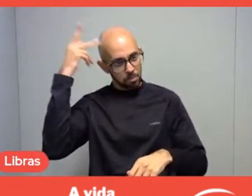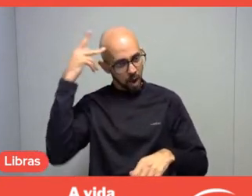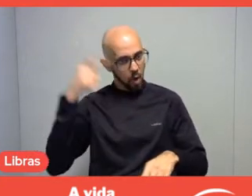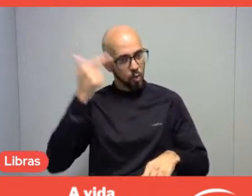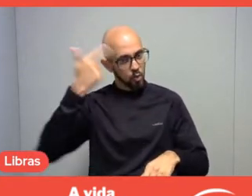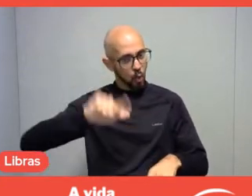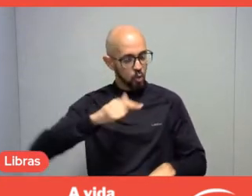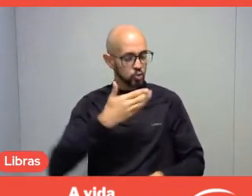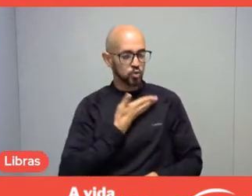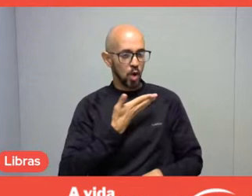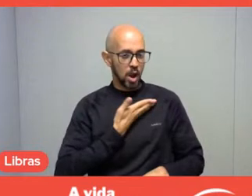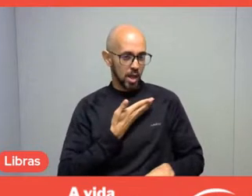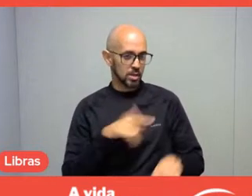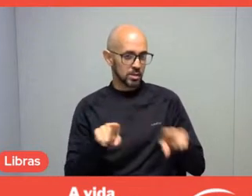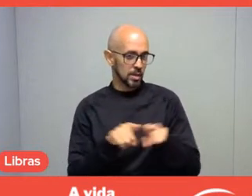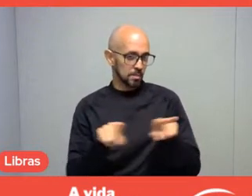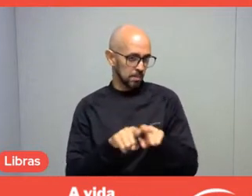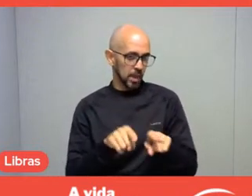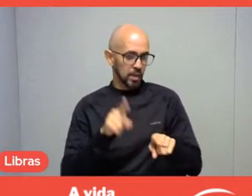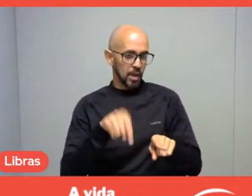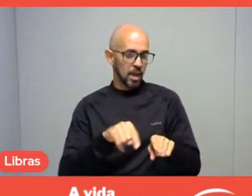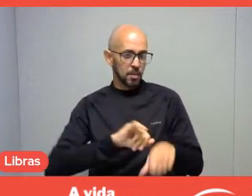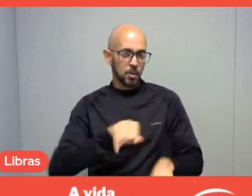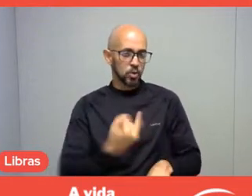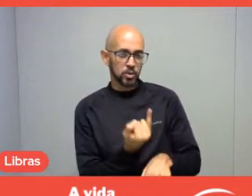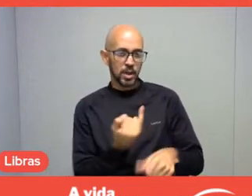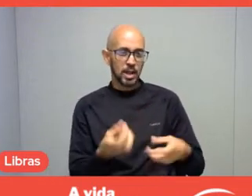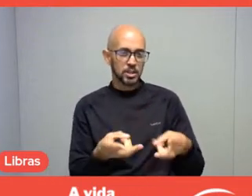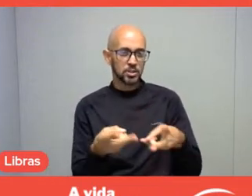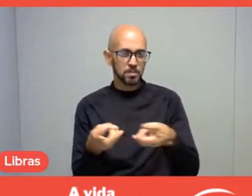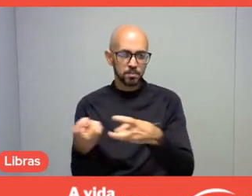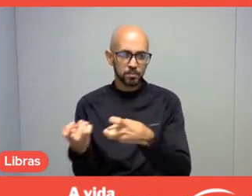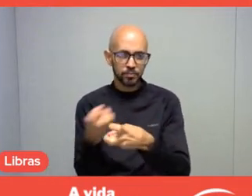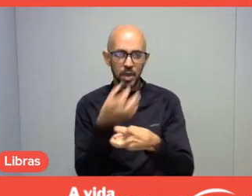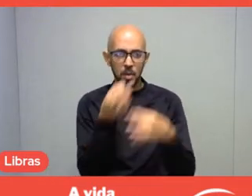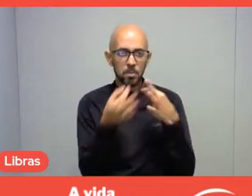And it was the opportunity to hear examples of young leaders